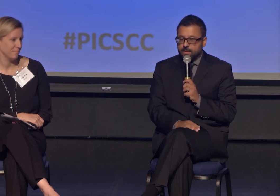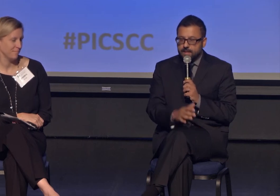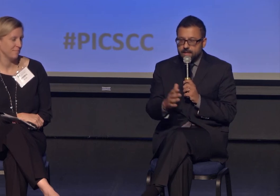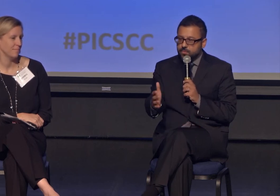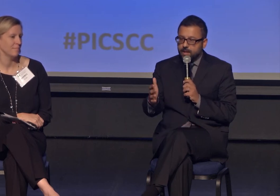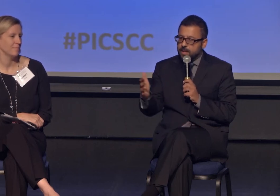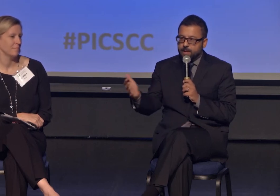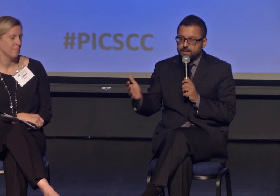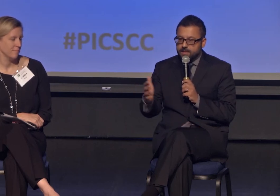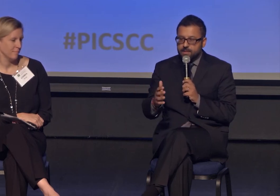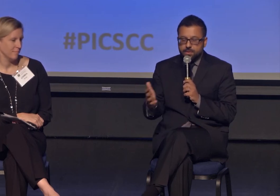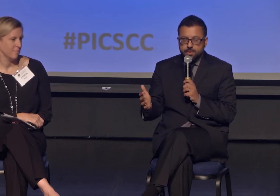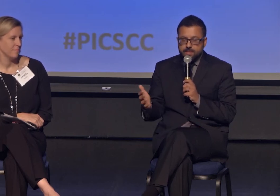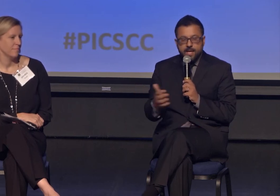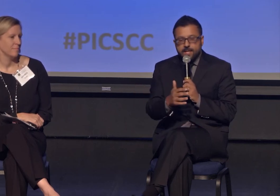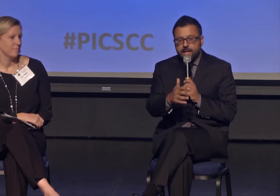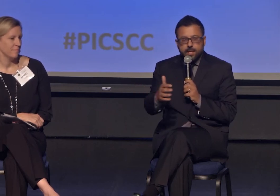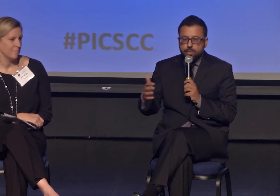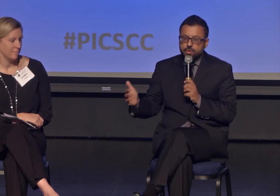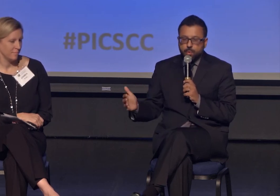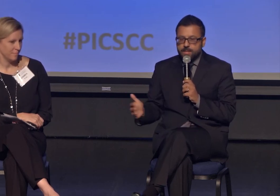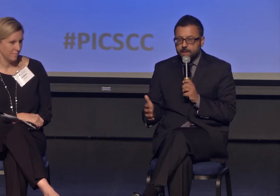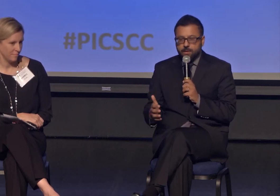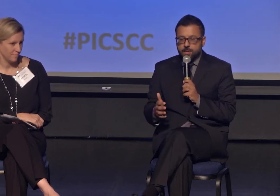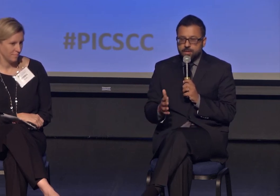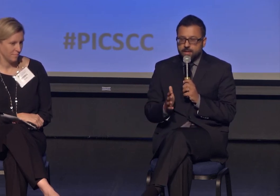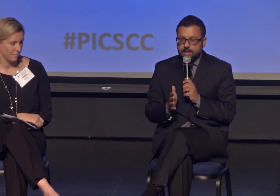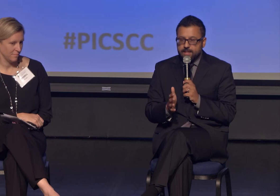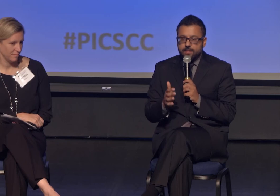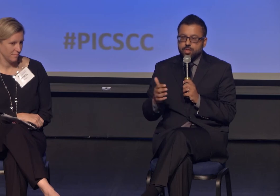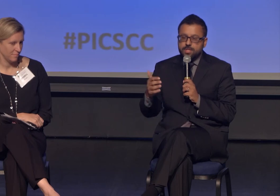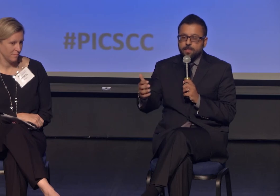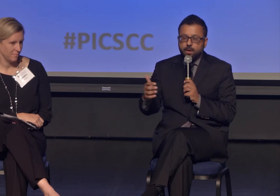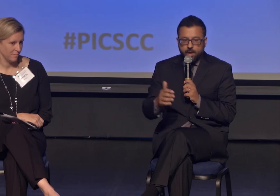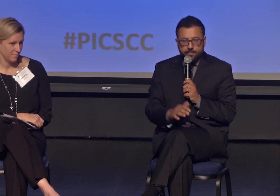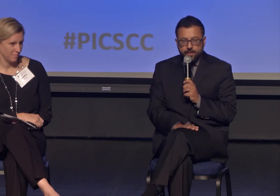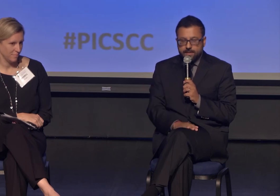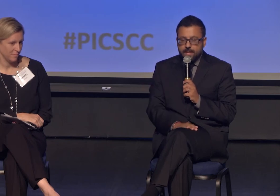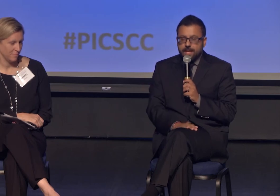I've seen Israeli and Palestinian students telling new stories about a region that isn't just about conflict.